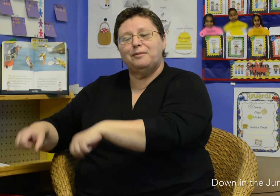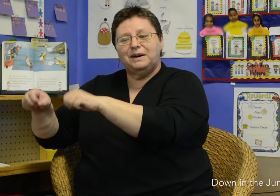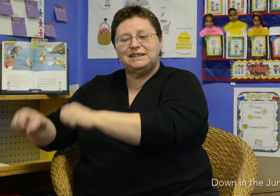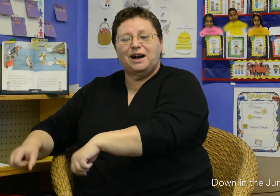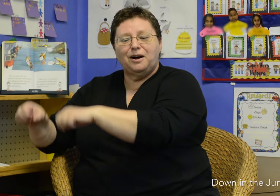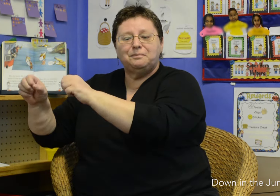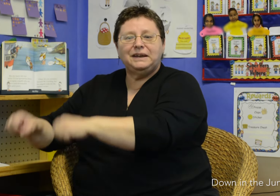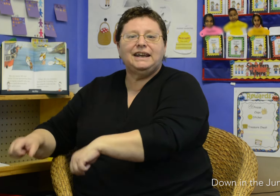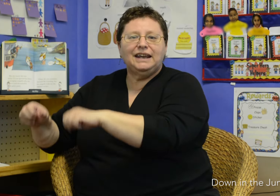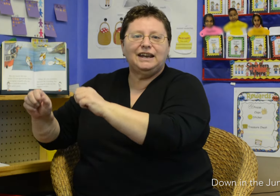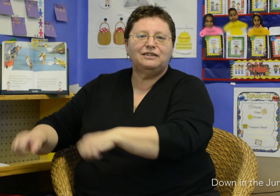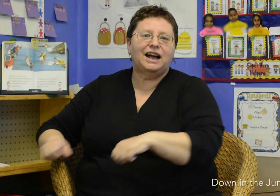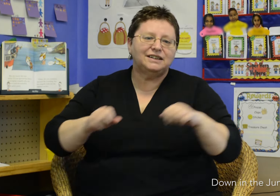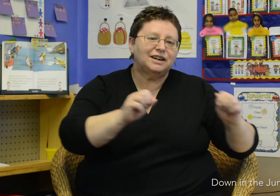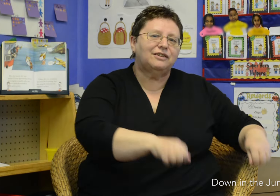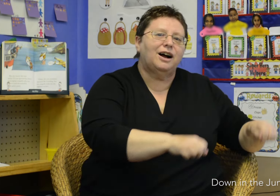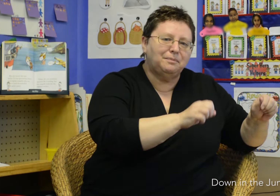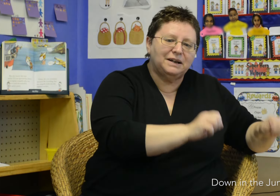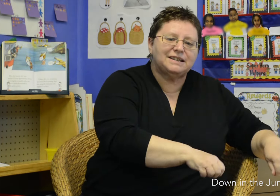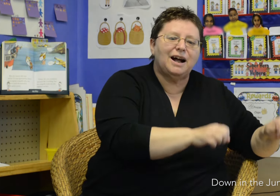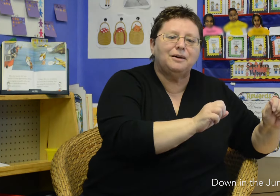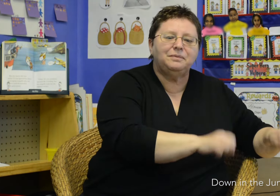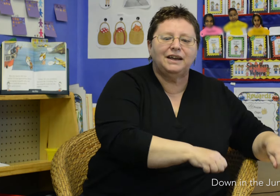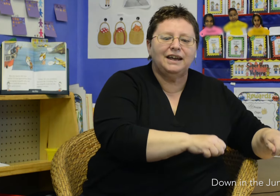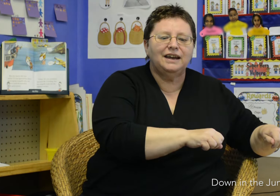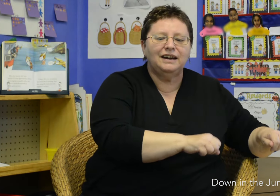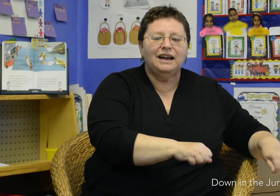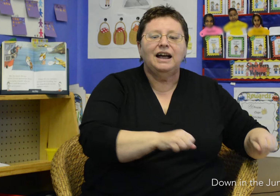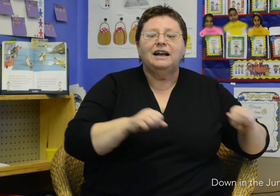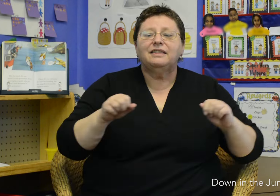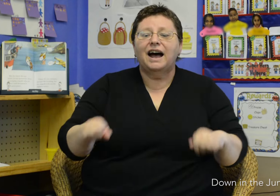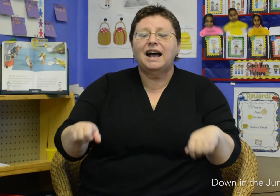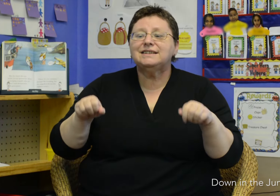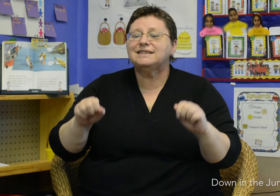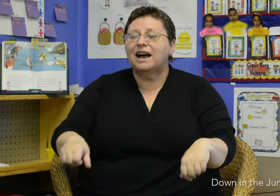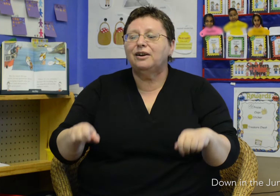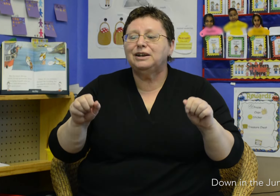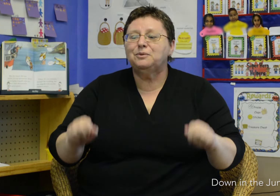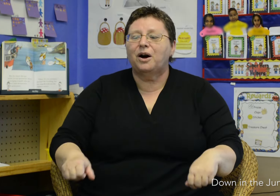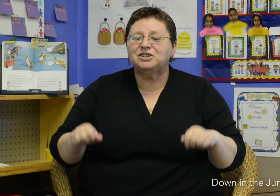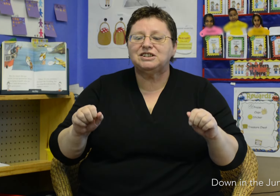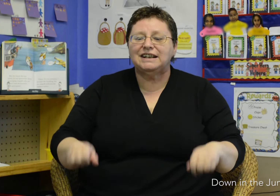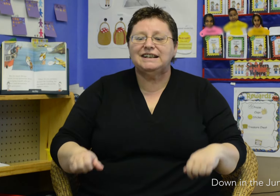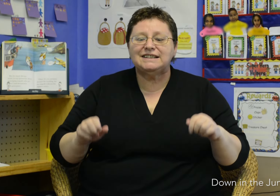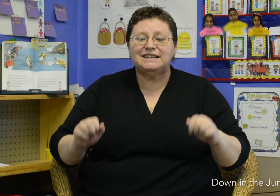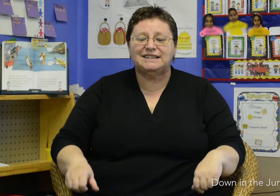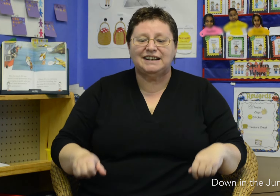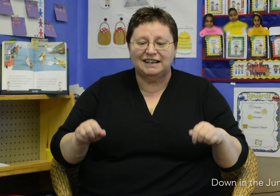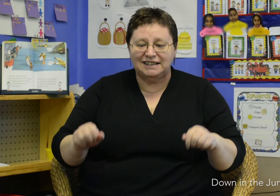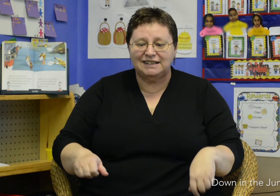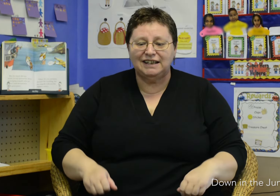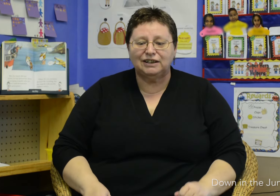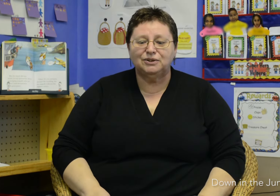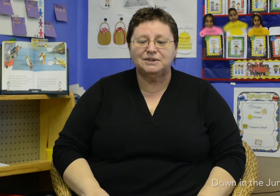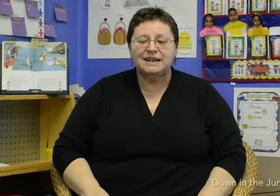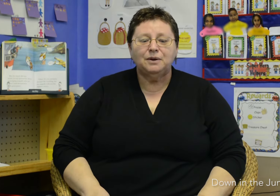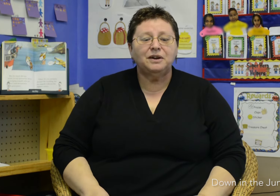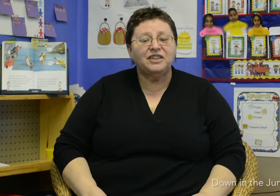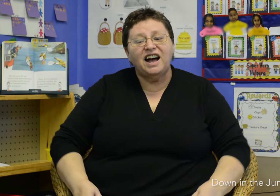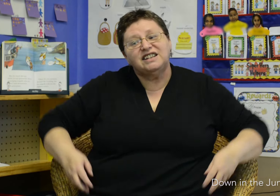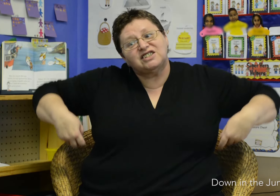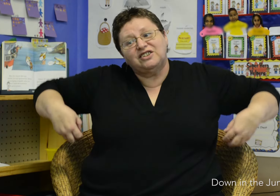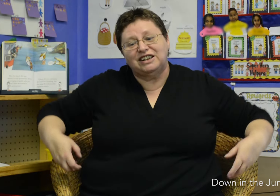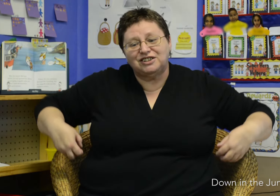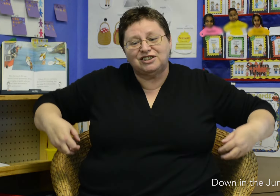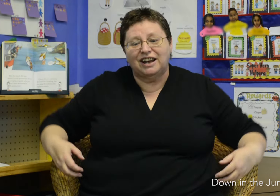a rub-a-dub here and a rub-a-dub there, that's how he washes his dirty clothes with a scritch,